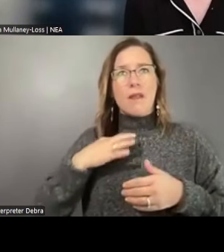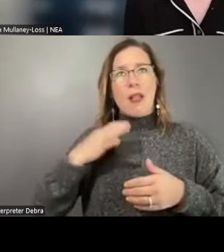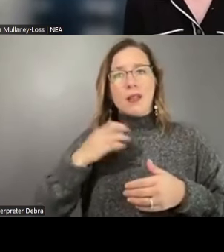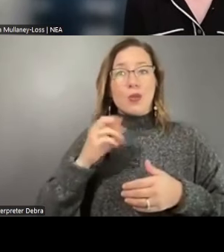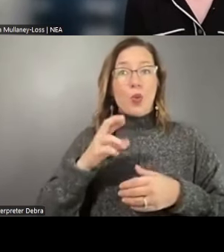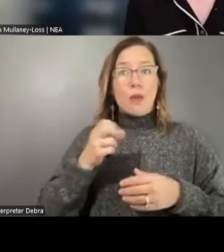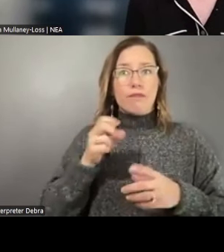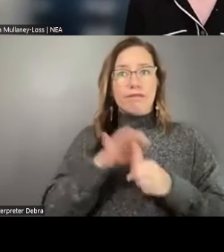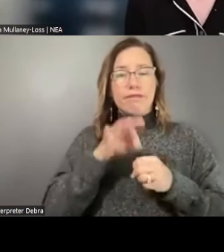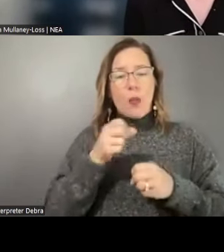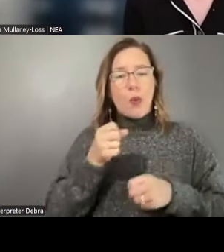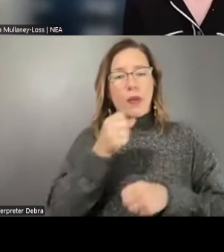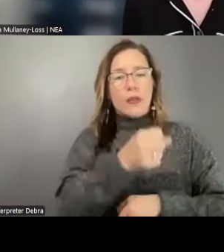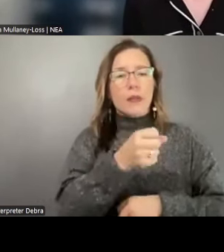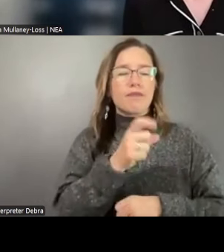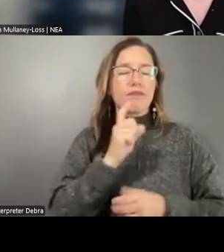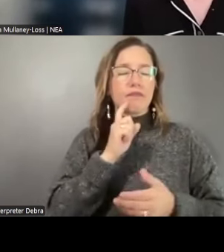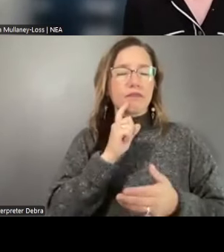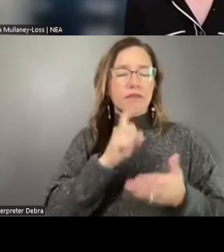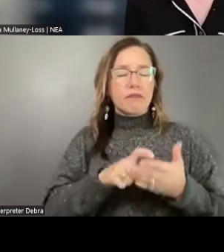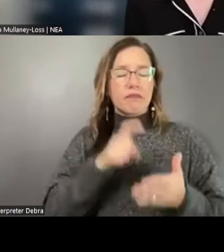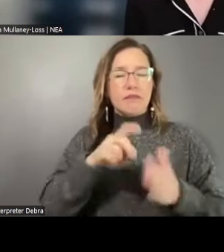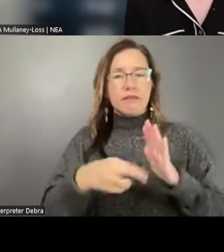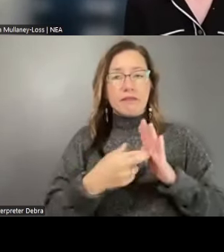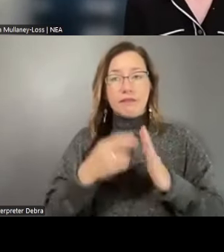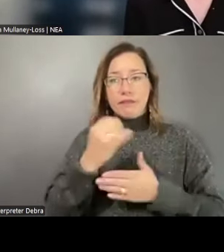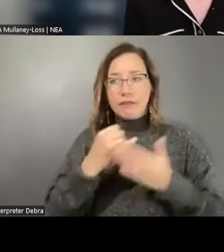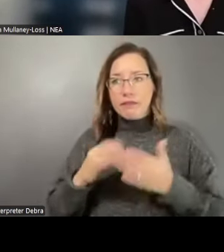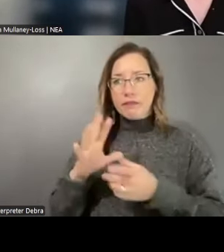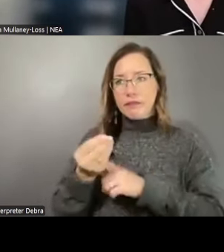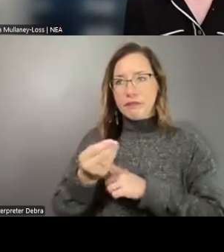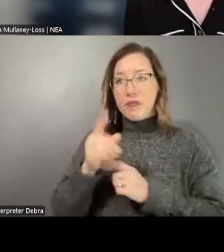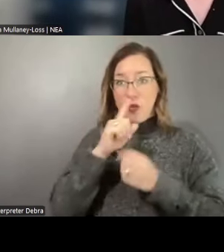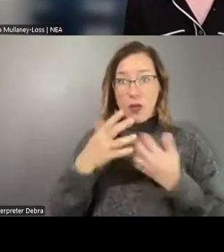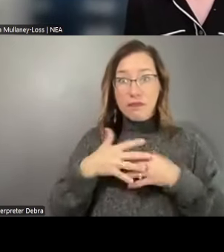really recognizing the role of arts and culture and really integrating it into policymaking at